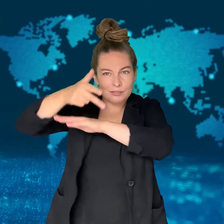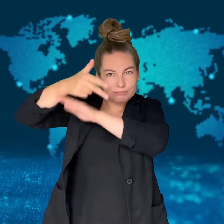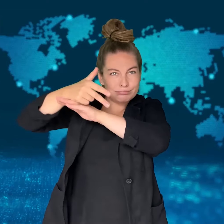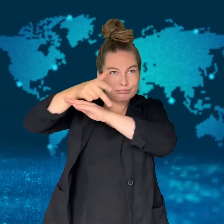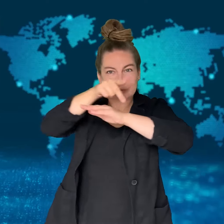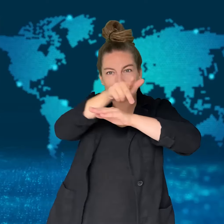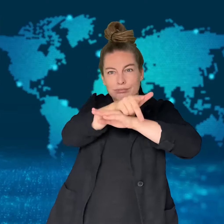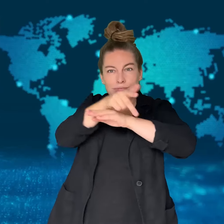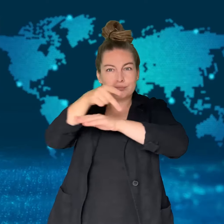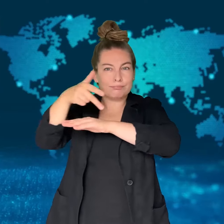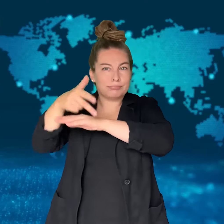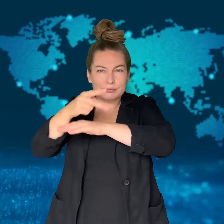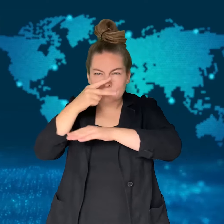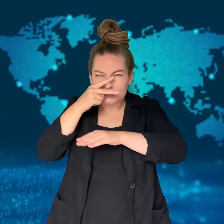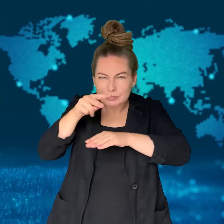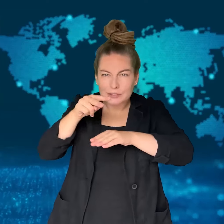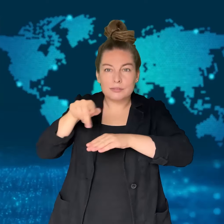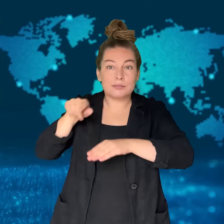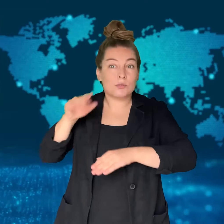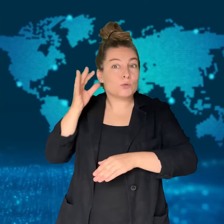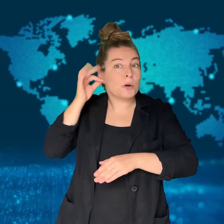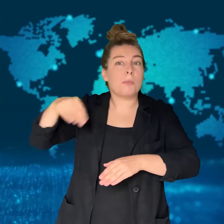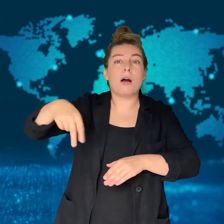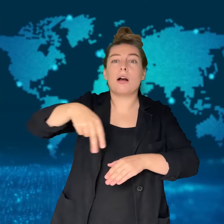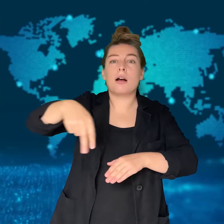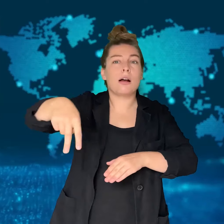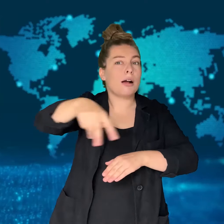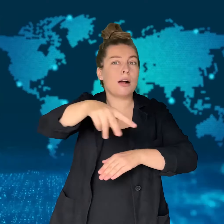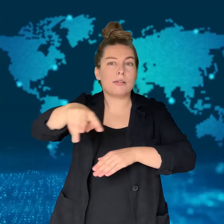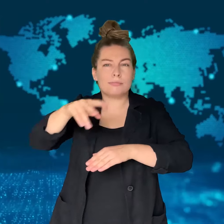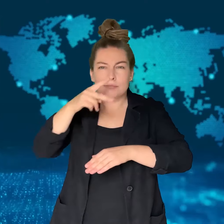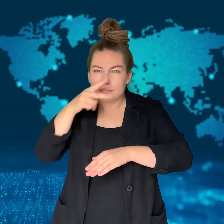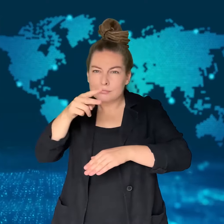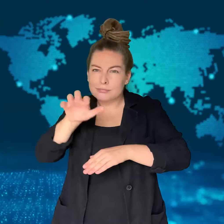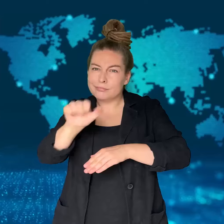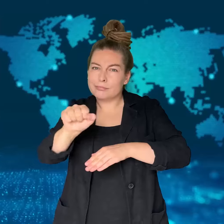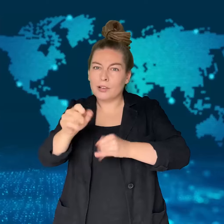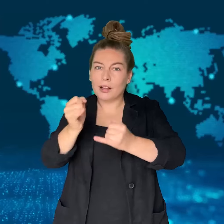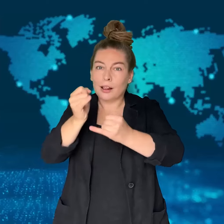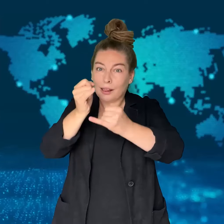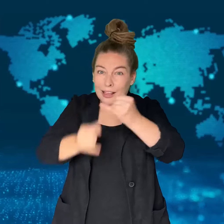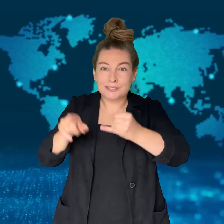surveillance video when she entered a restricted area at